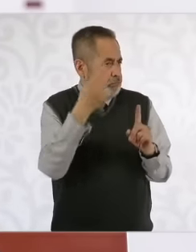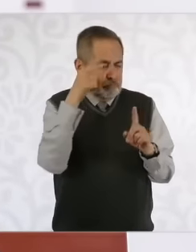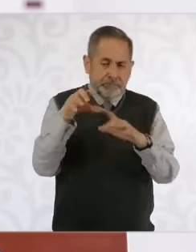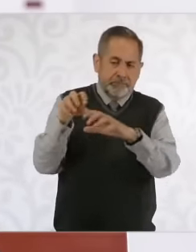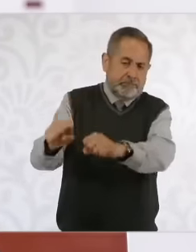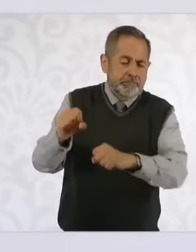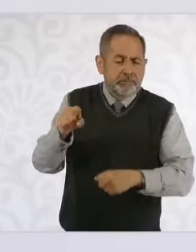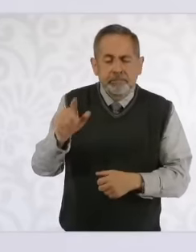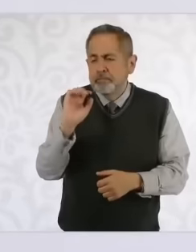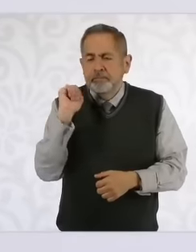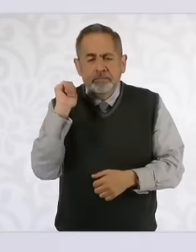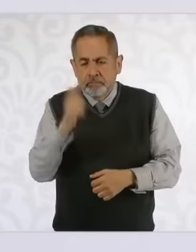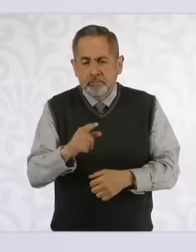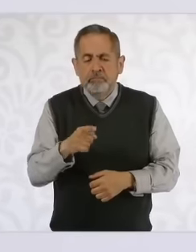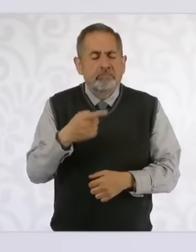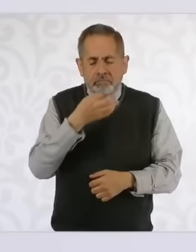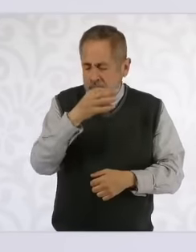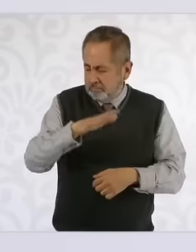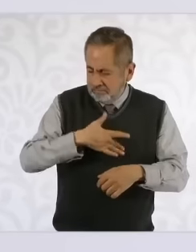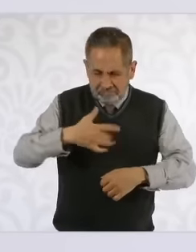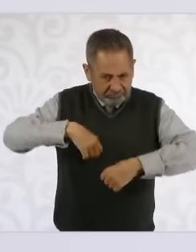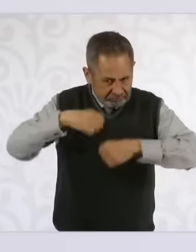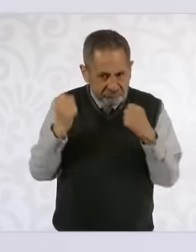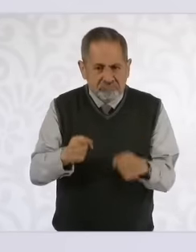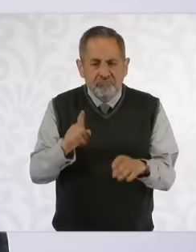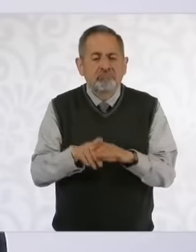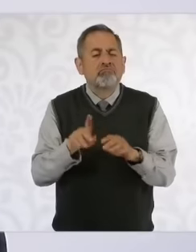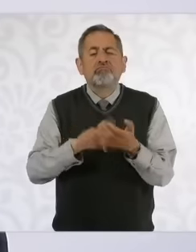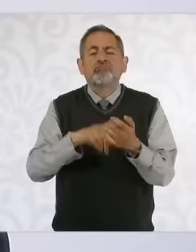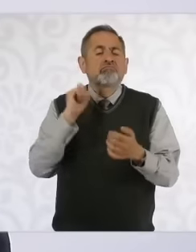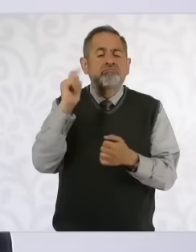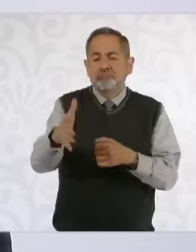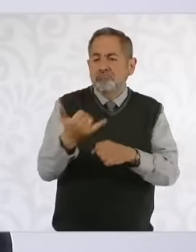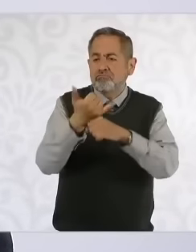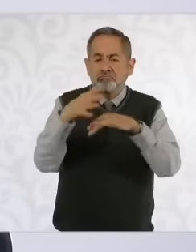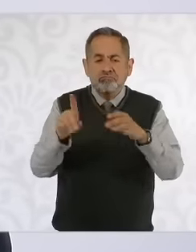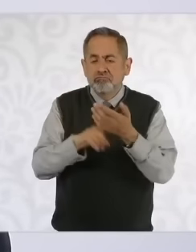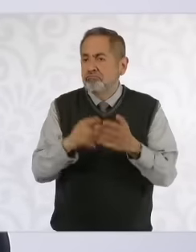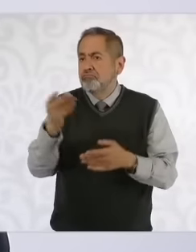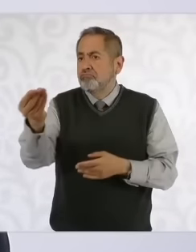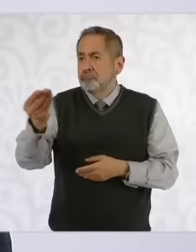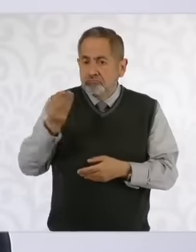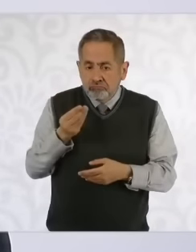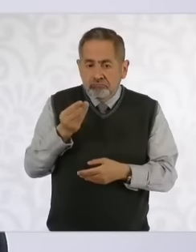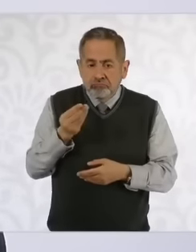, but you can be certain and we will be